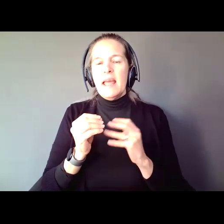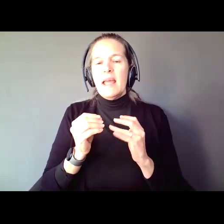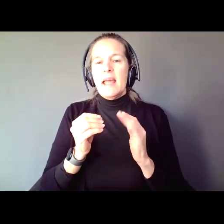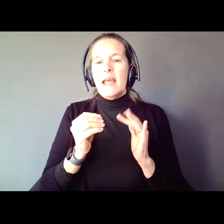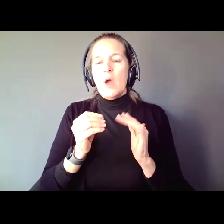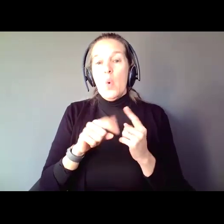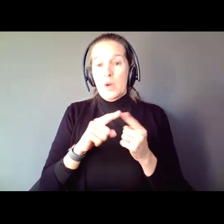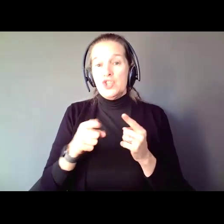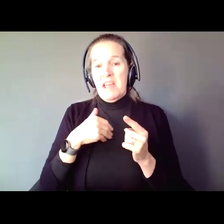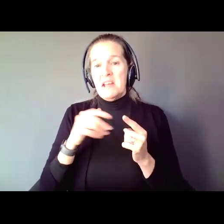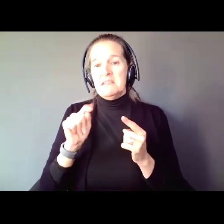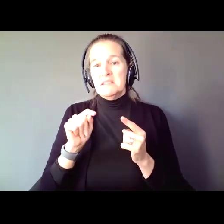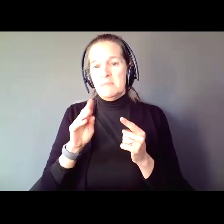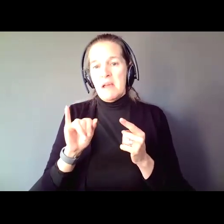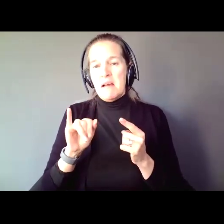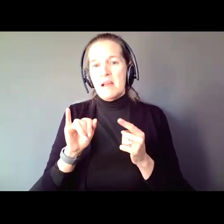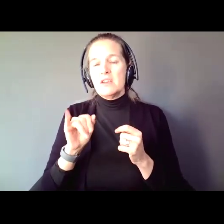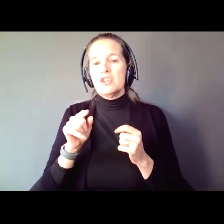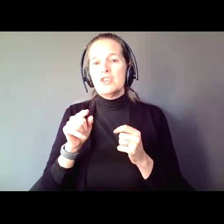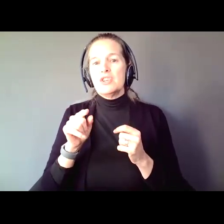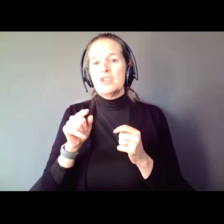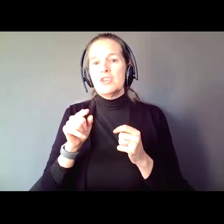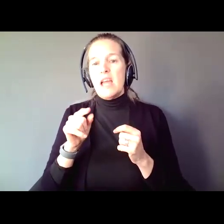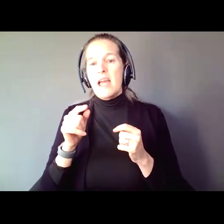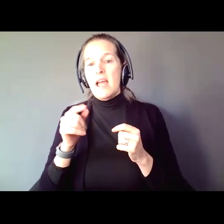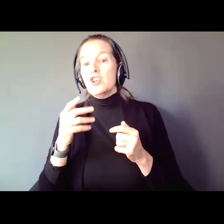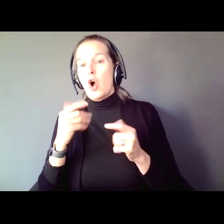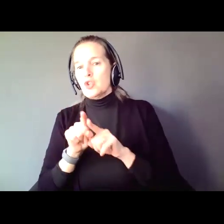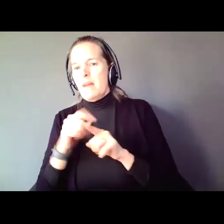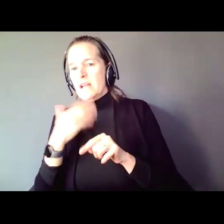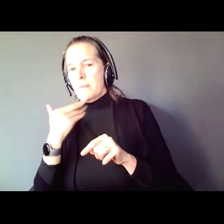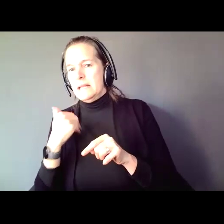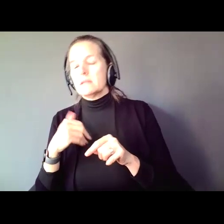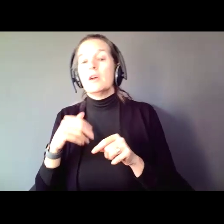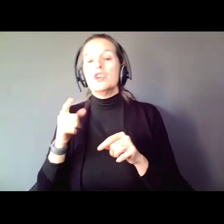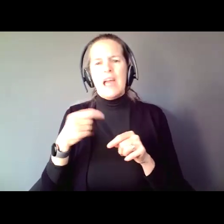she began having difficulty managing her diabetes. She had a couple of crashes.